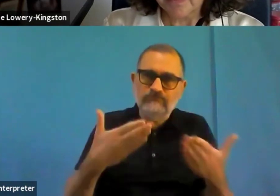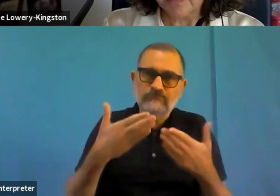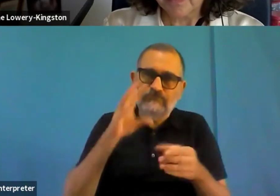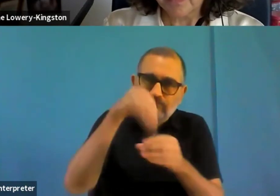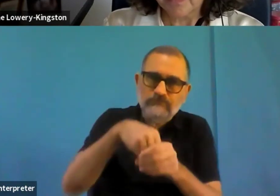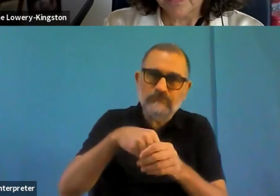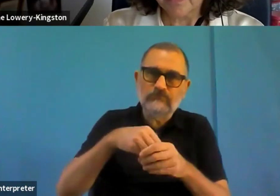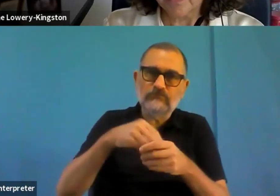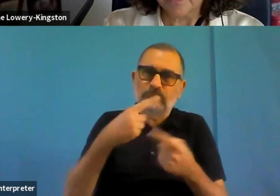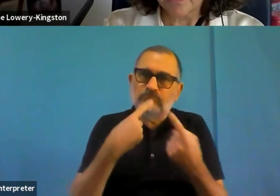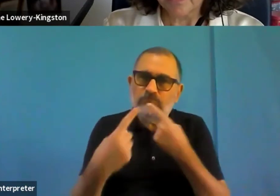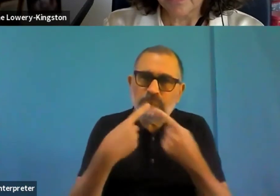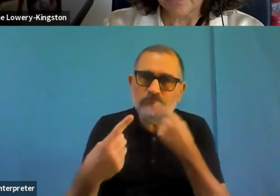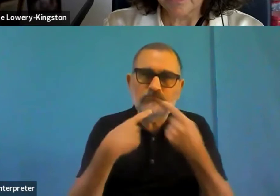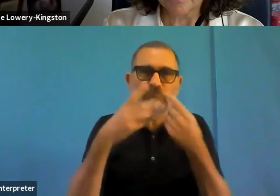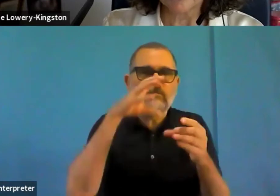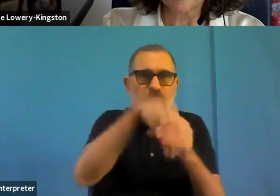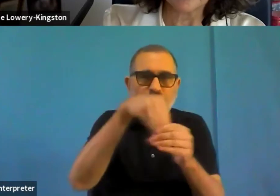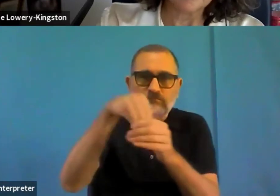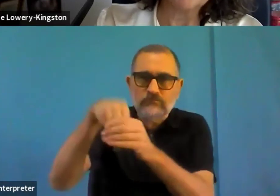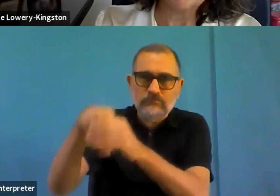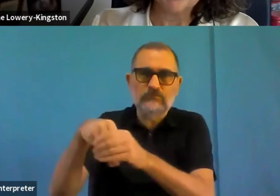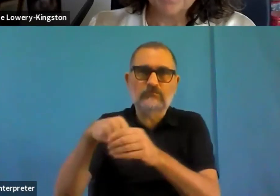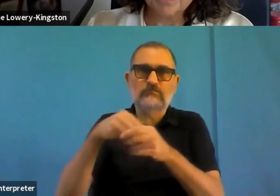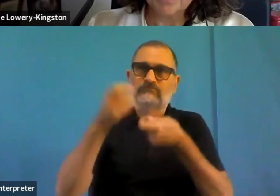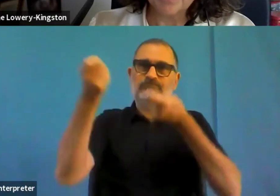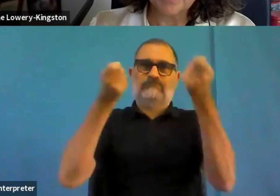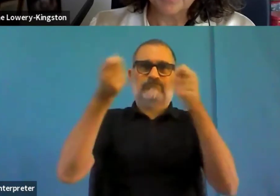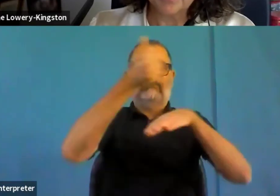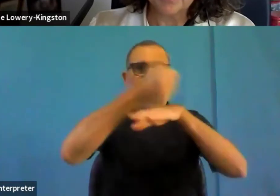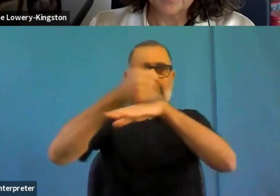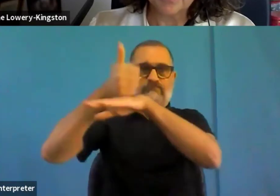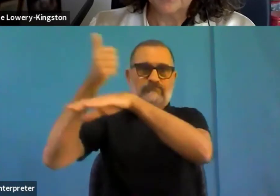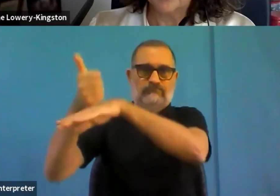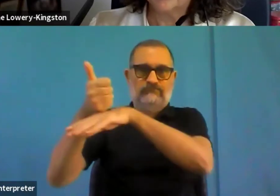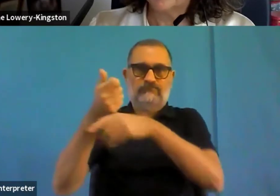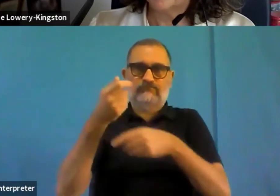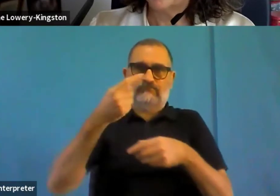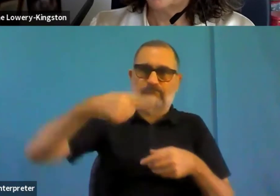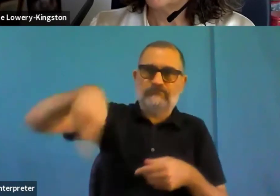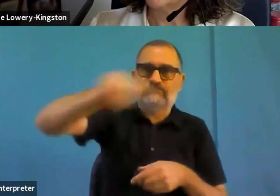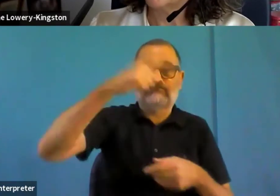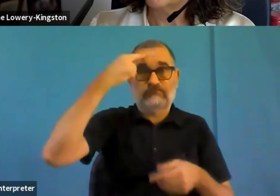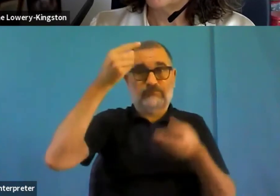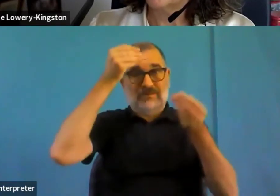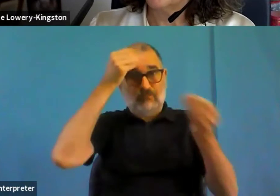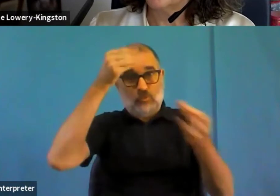ideas and information. I don't want to go through this because our next speaker is if he's a space and I don't